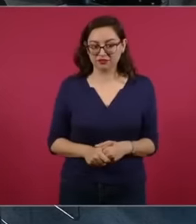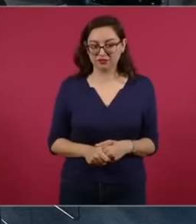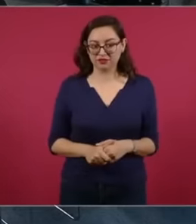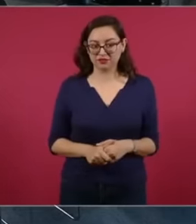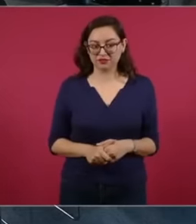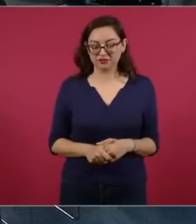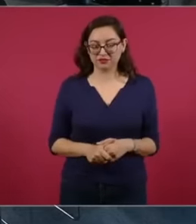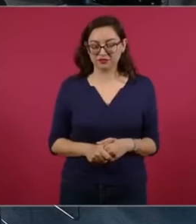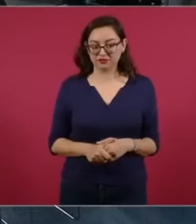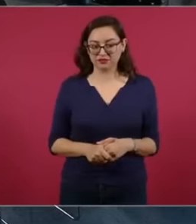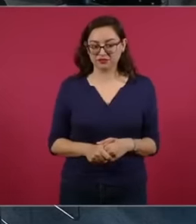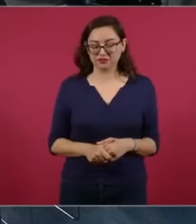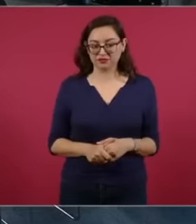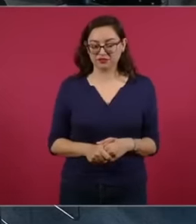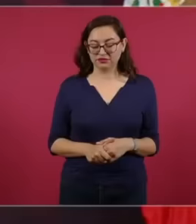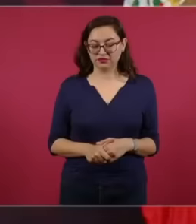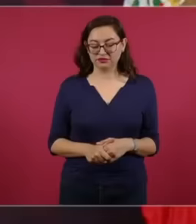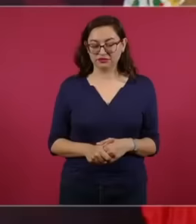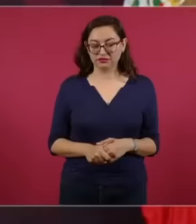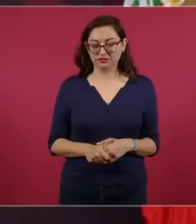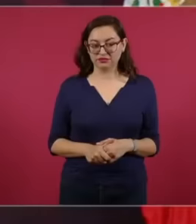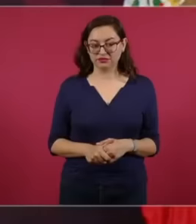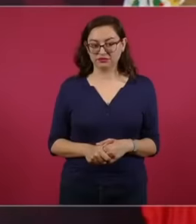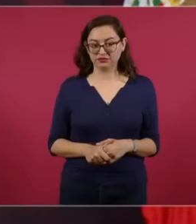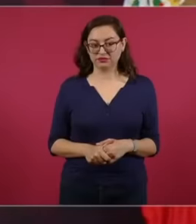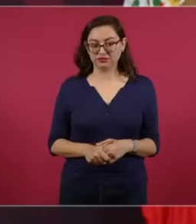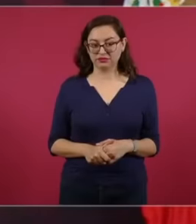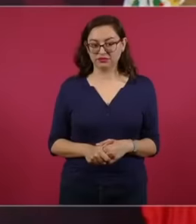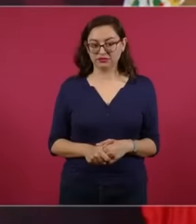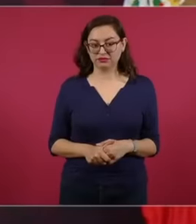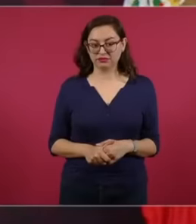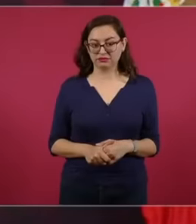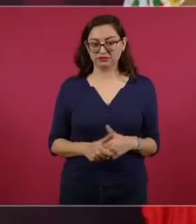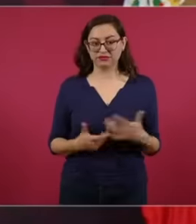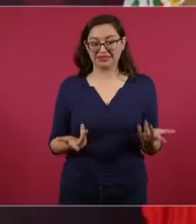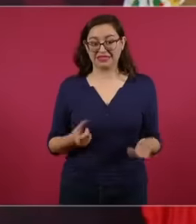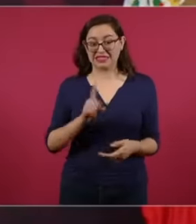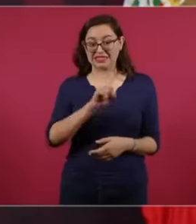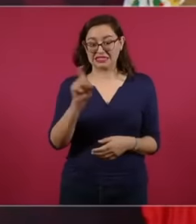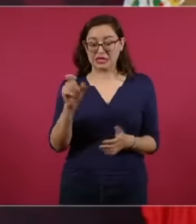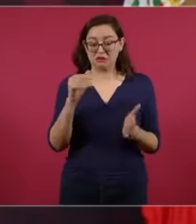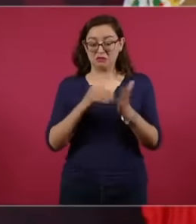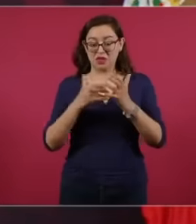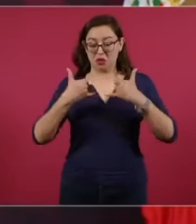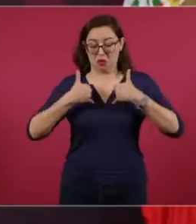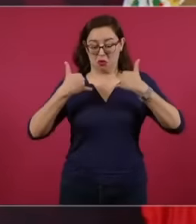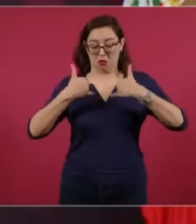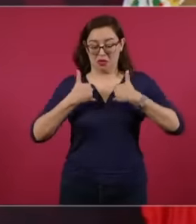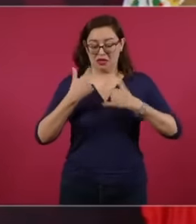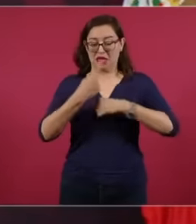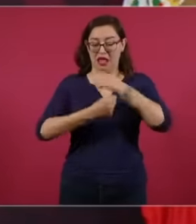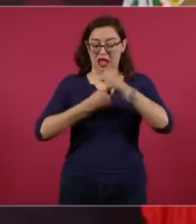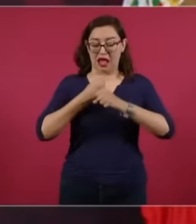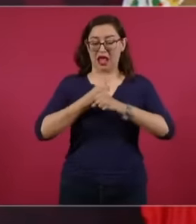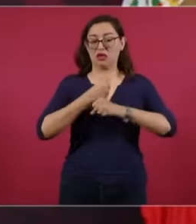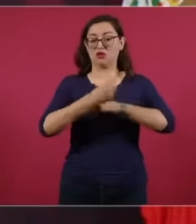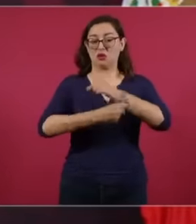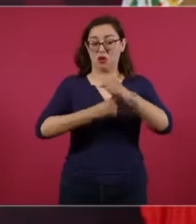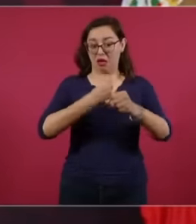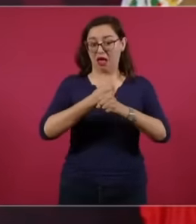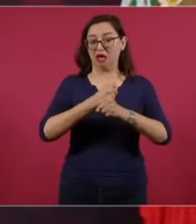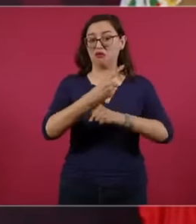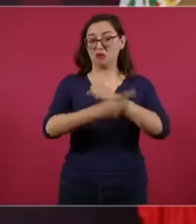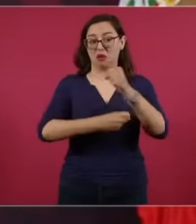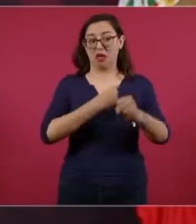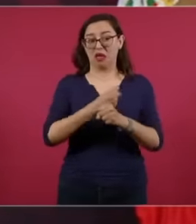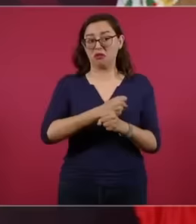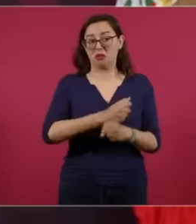with